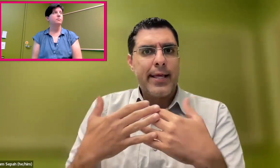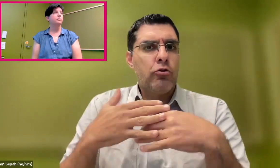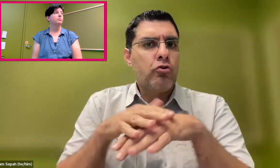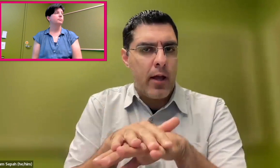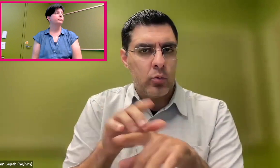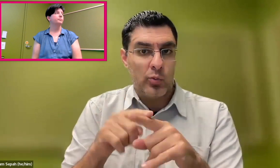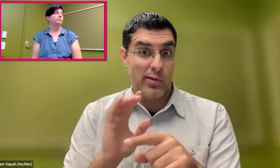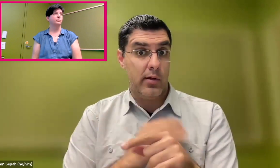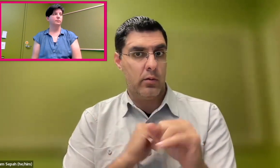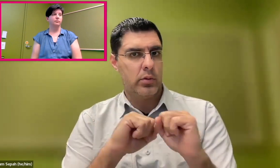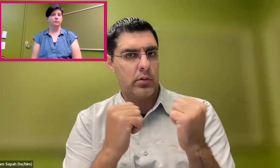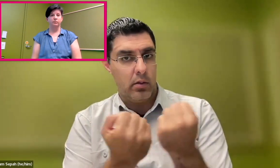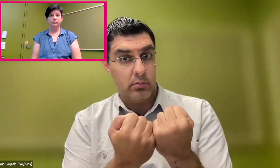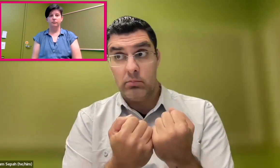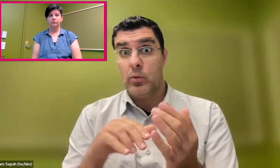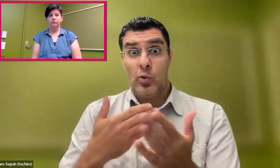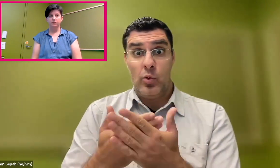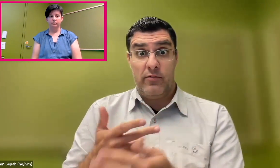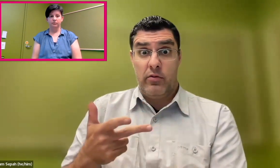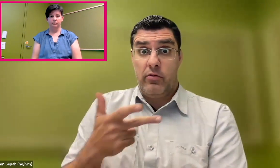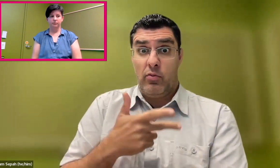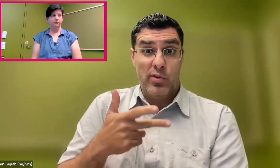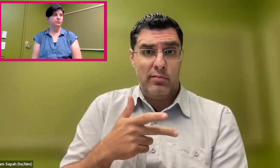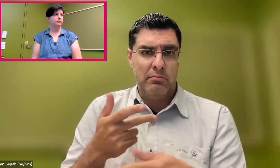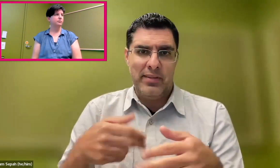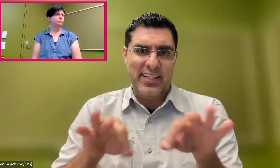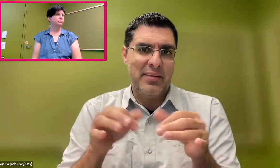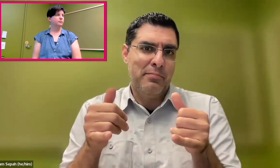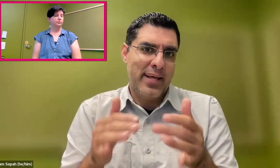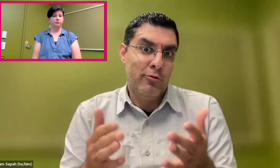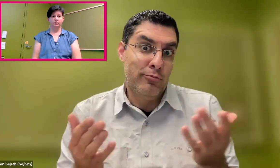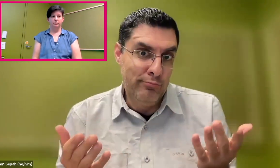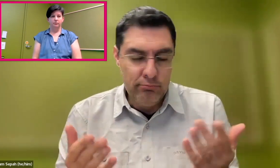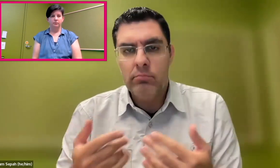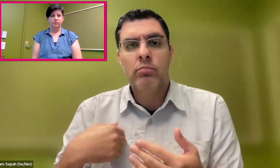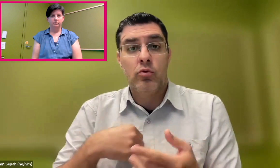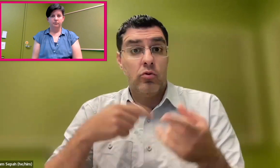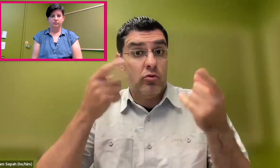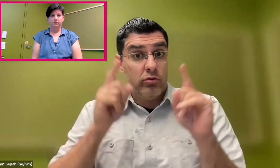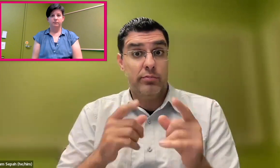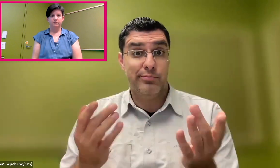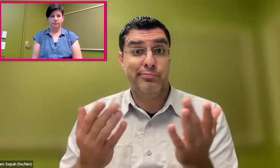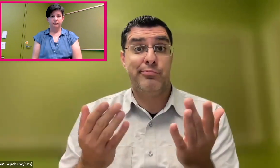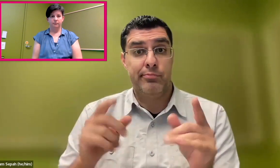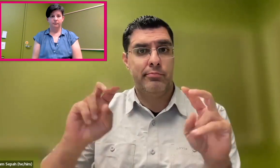and to keep us integrating deaf people into society. And the three of us were key players in this space,